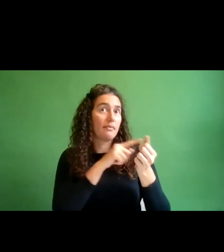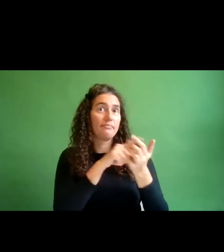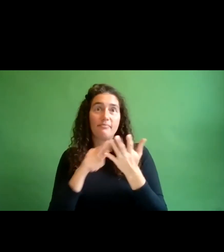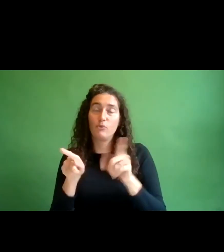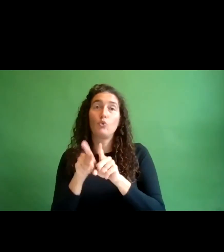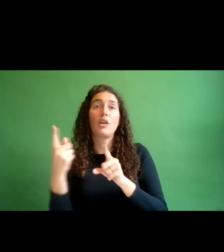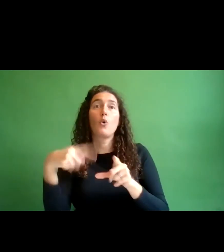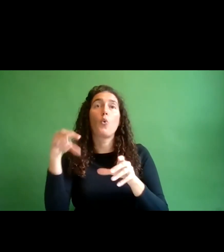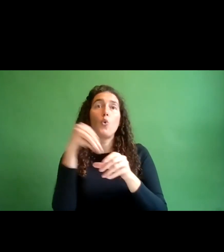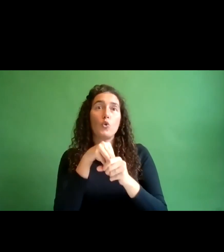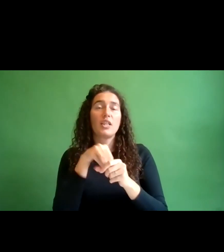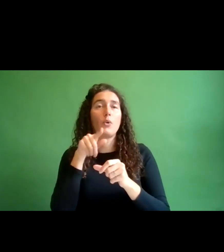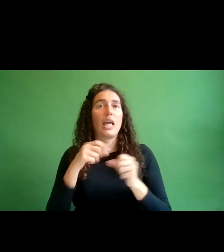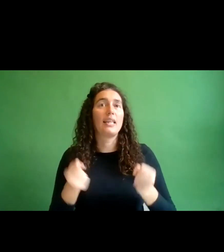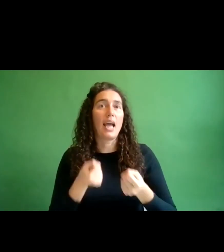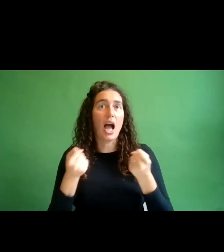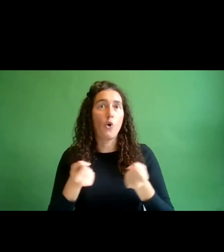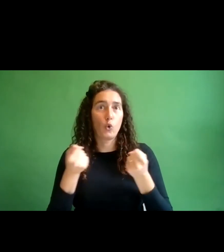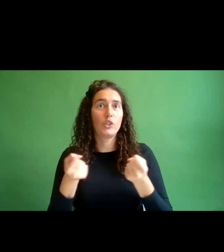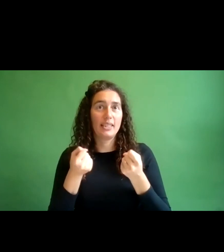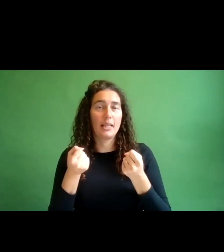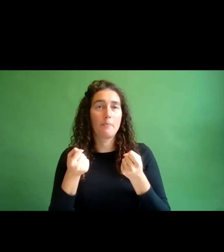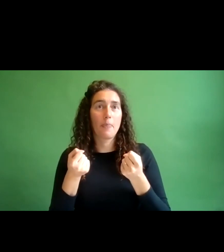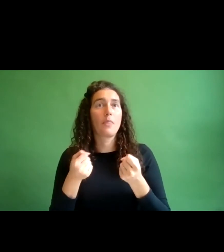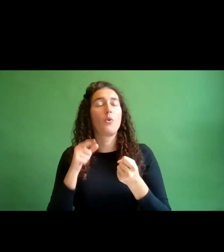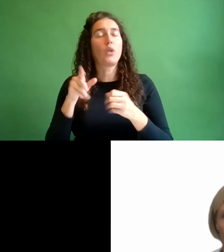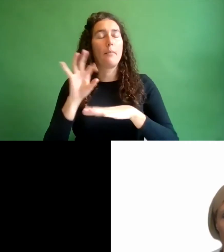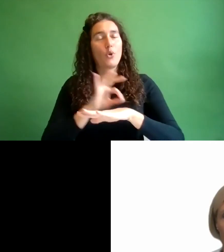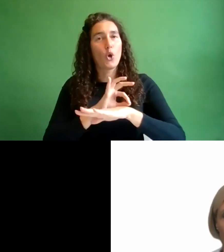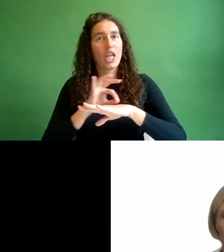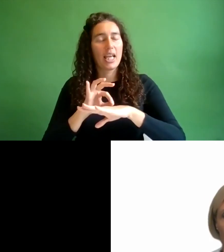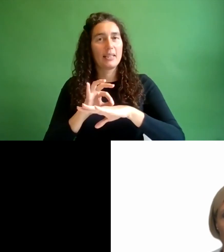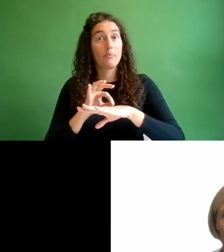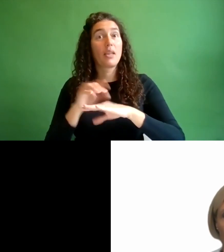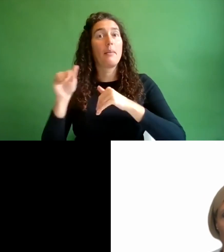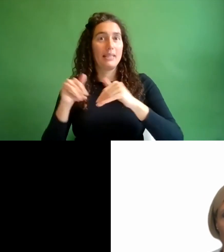in these activities, in this Ministry of Labour, Family,